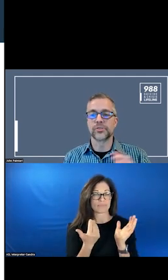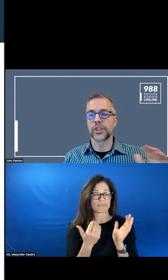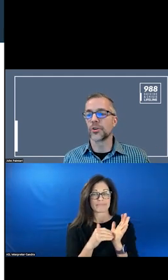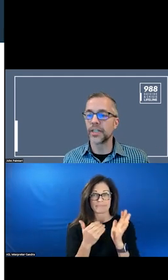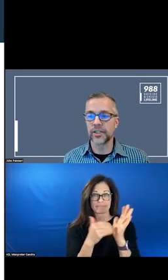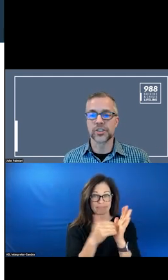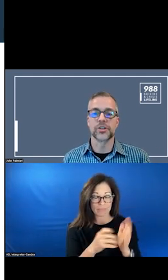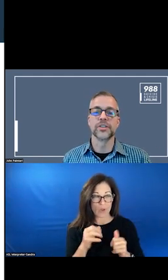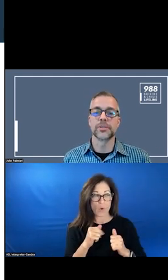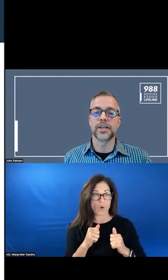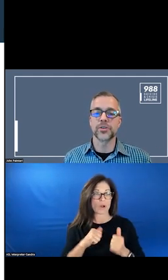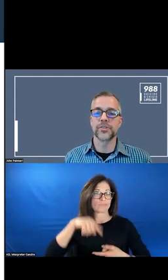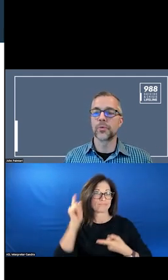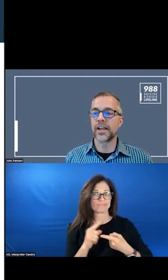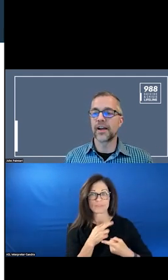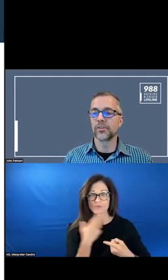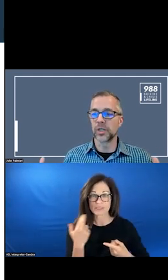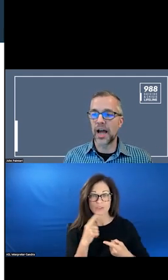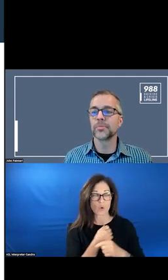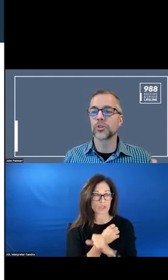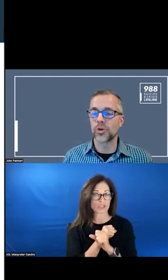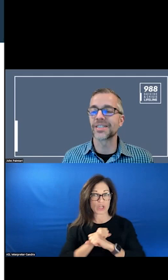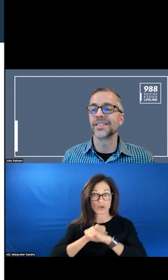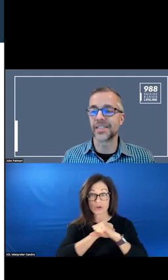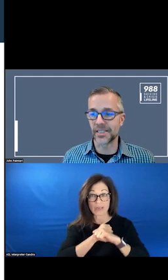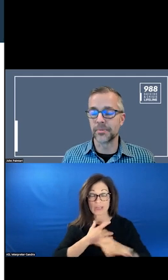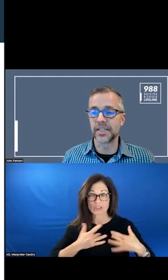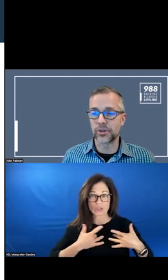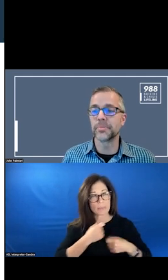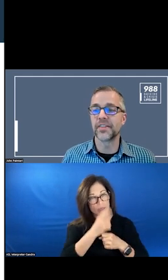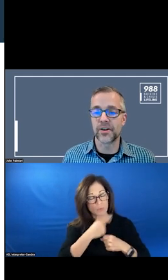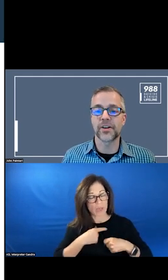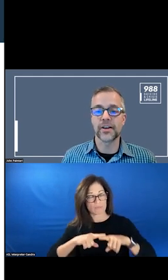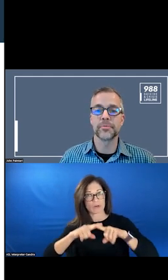SECURITY AND OUTINGS AND BUILD A SYSTEM THAT IS RELIABLE FOR EVERYONE.